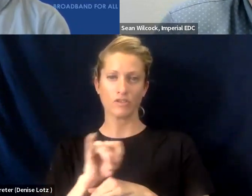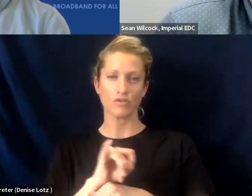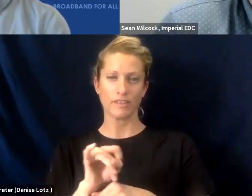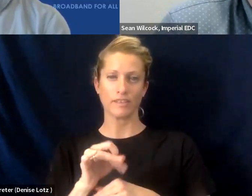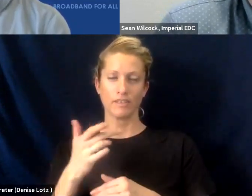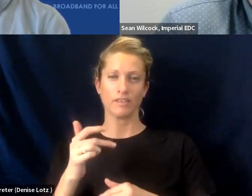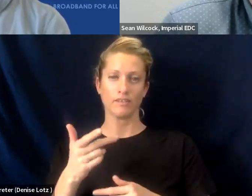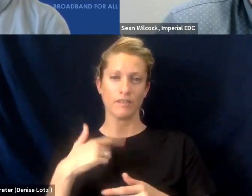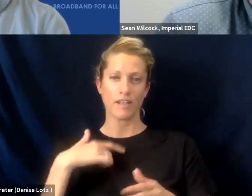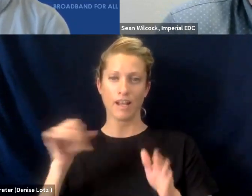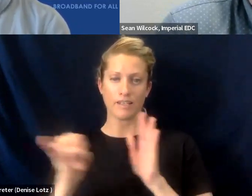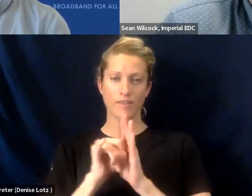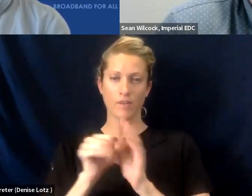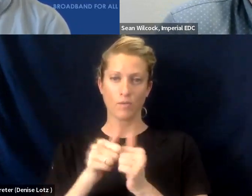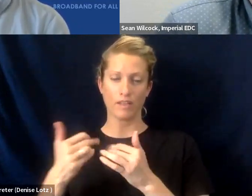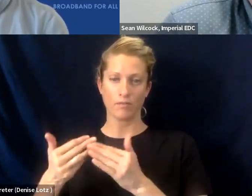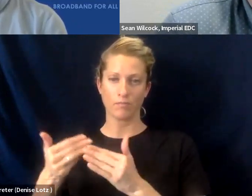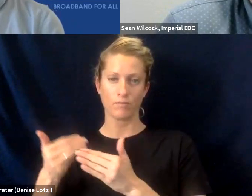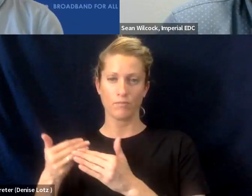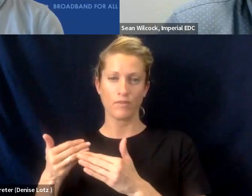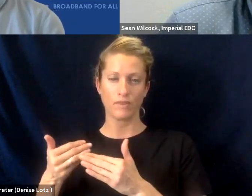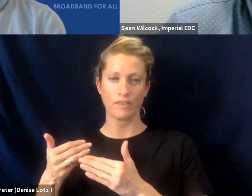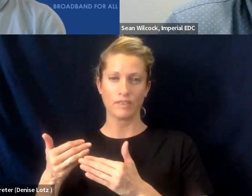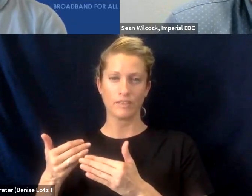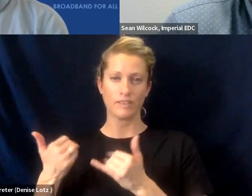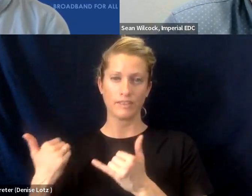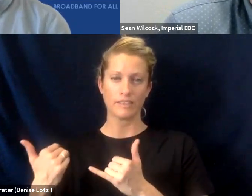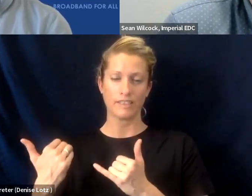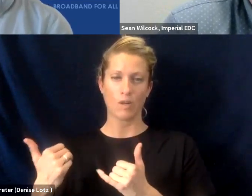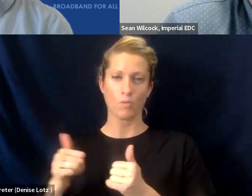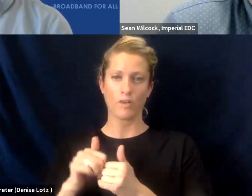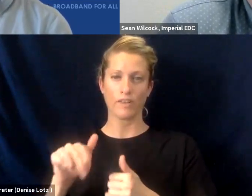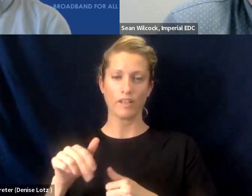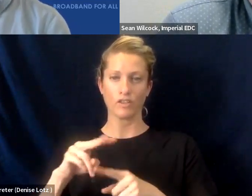identified that the existing facilities that we have around the salt and see that will